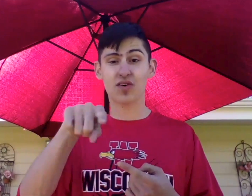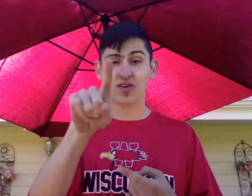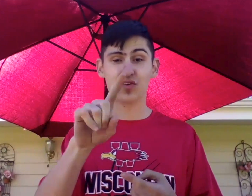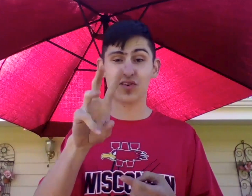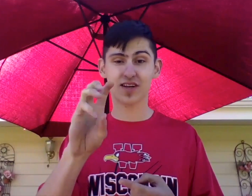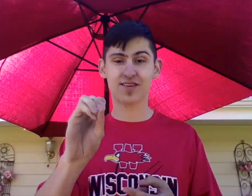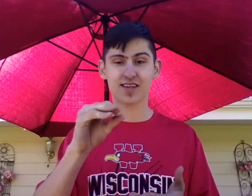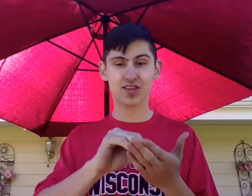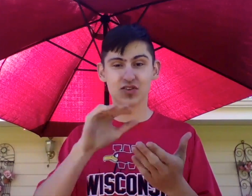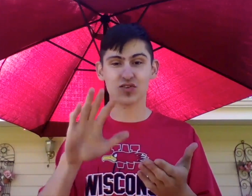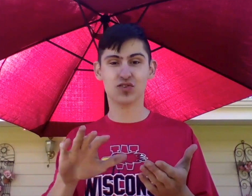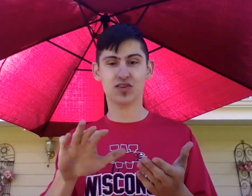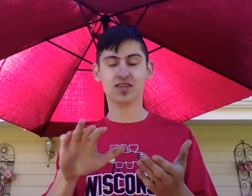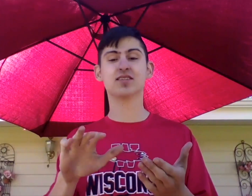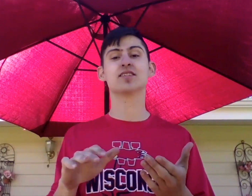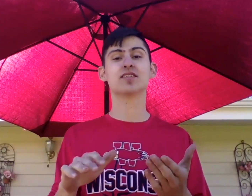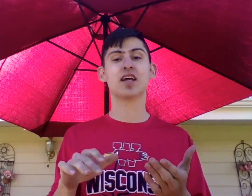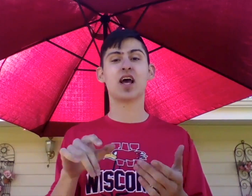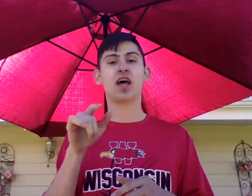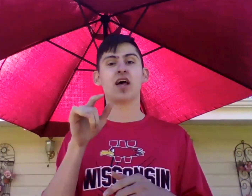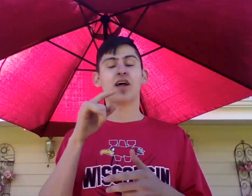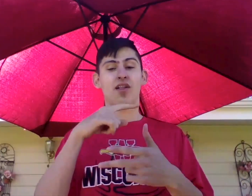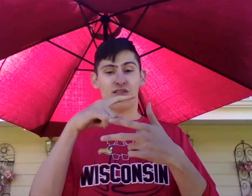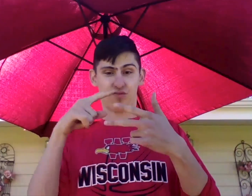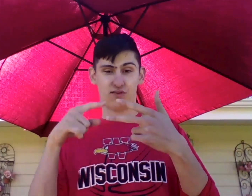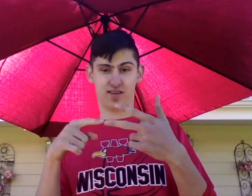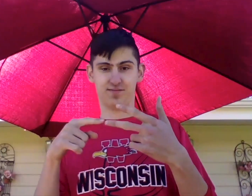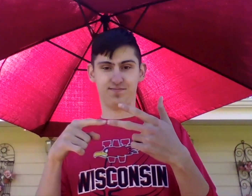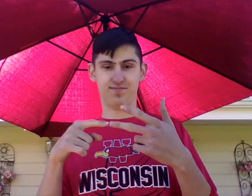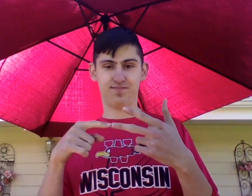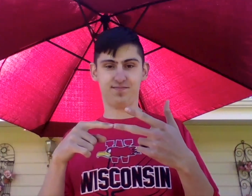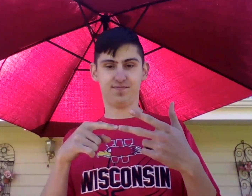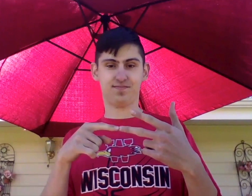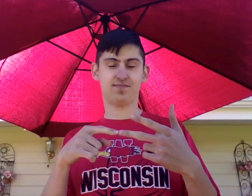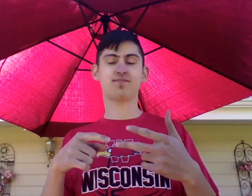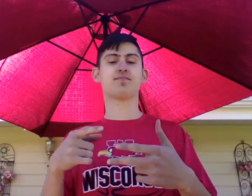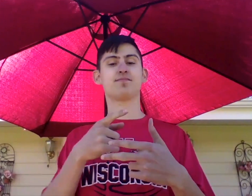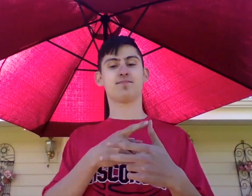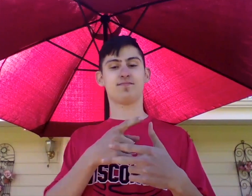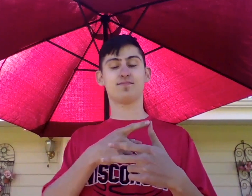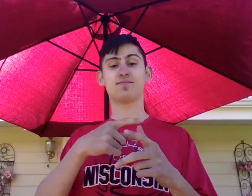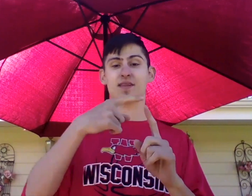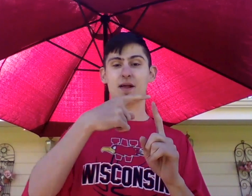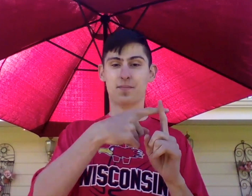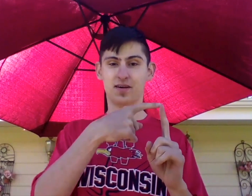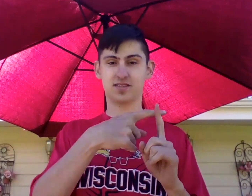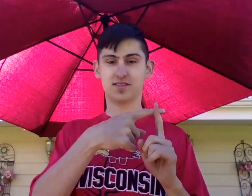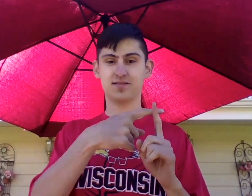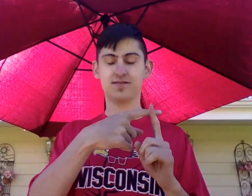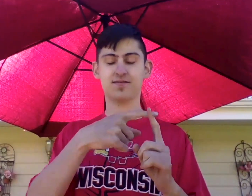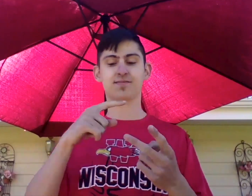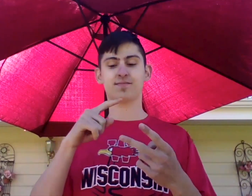My three pieces of advice to the graduating class are: Positivity,